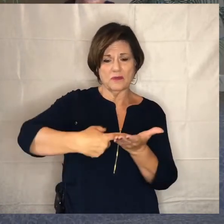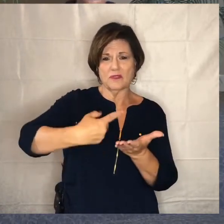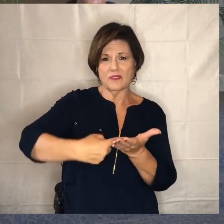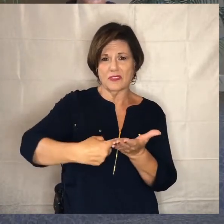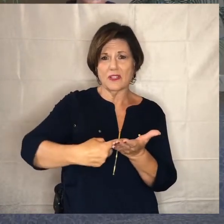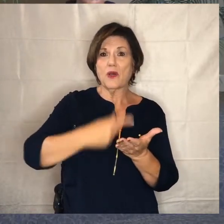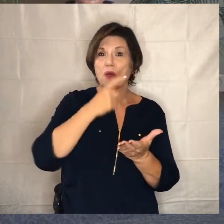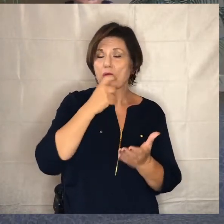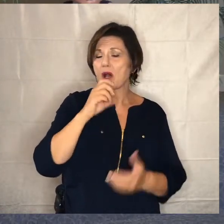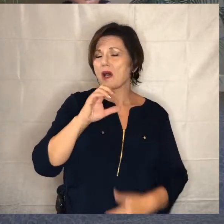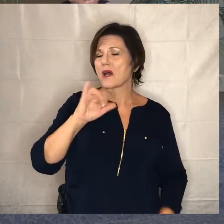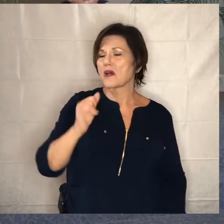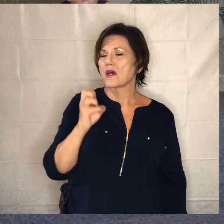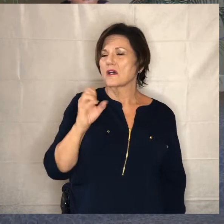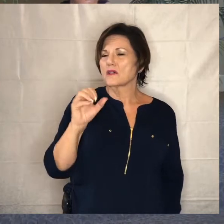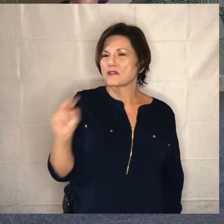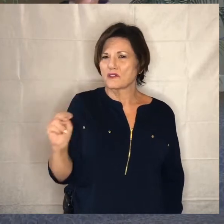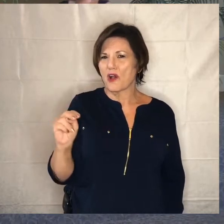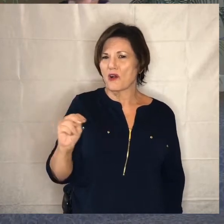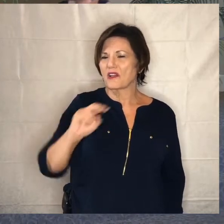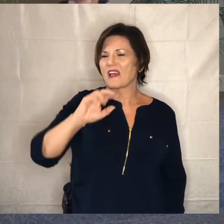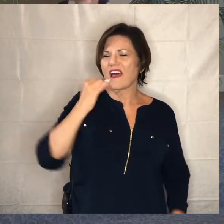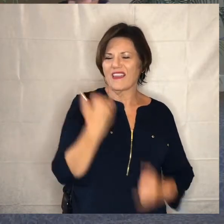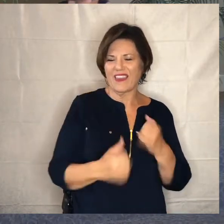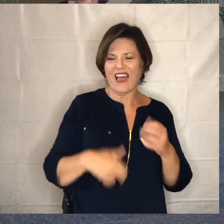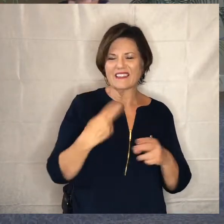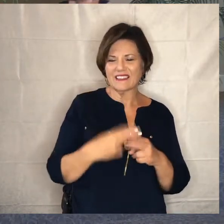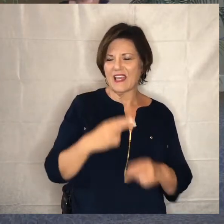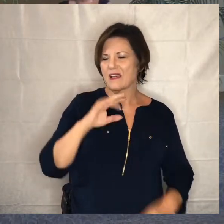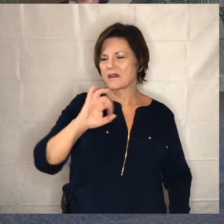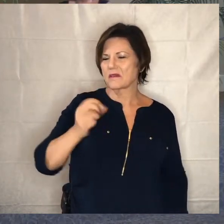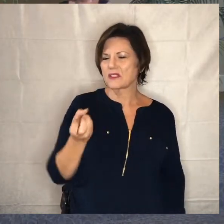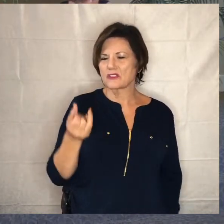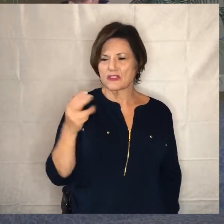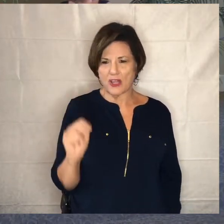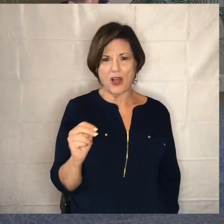johnson welcome joan joan is one of the elders